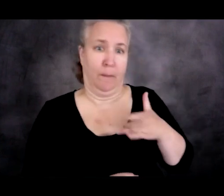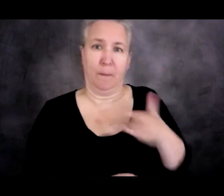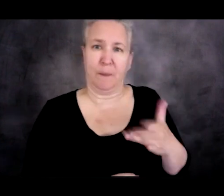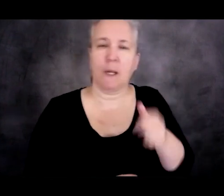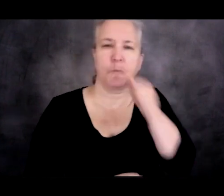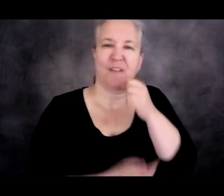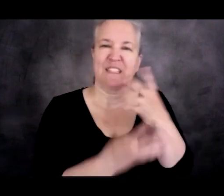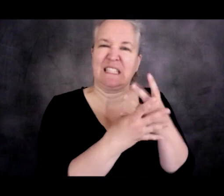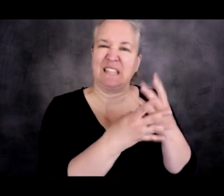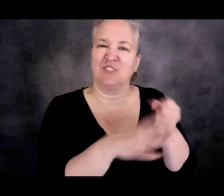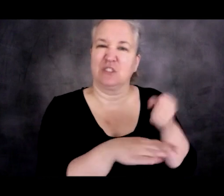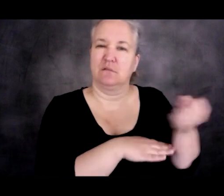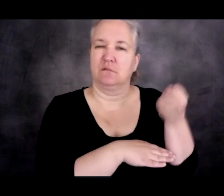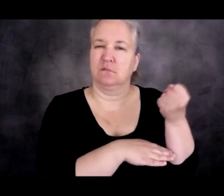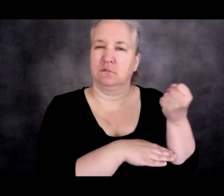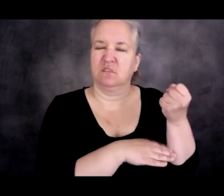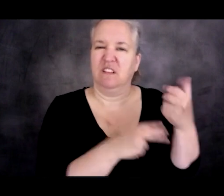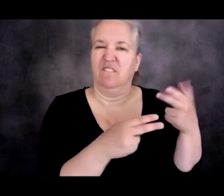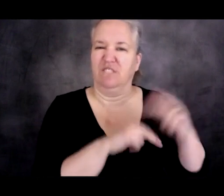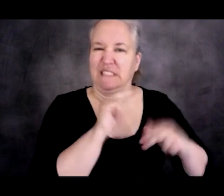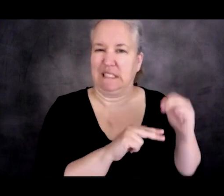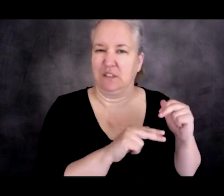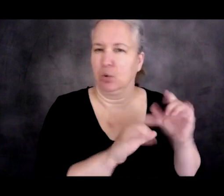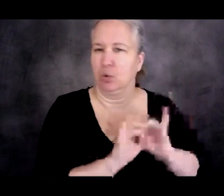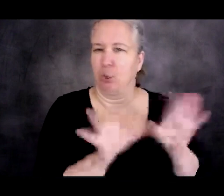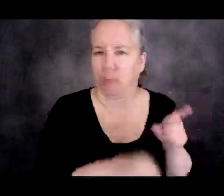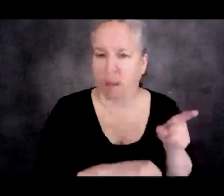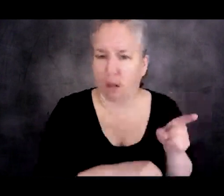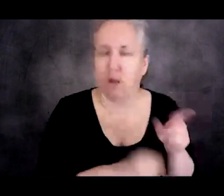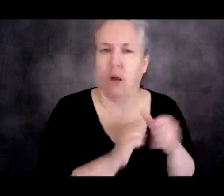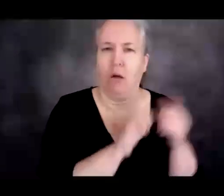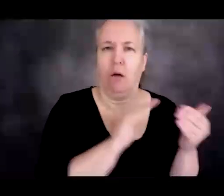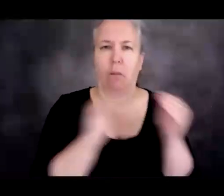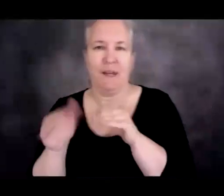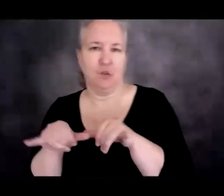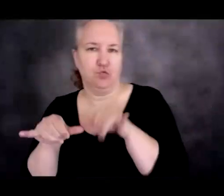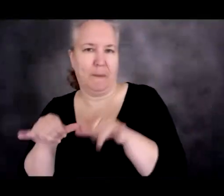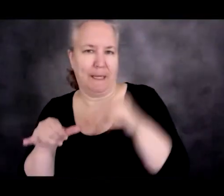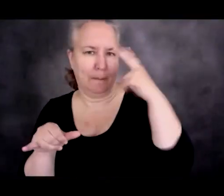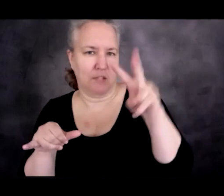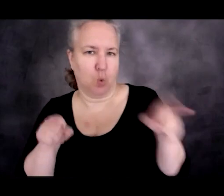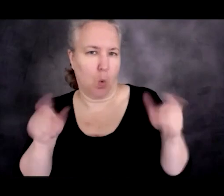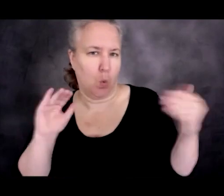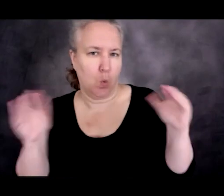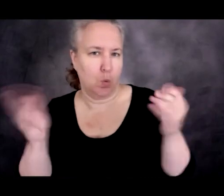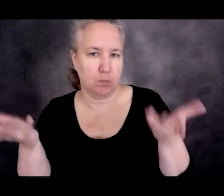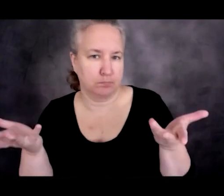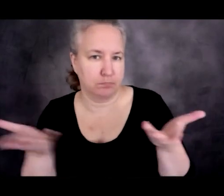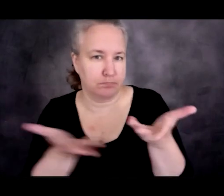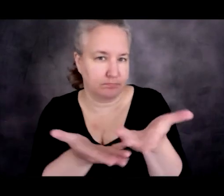that are also horrible. How do those compare to remaining in Mexico? Thank you. Yes.